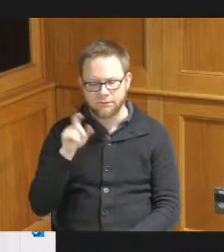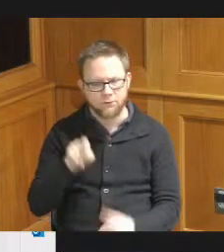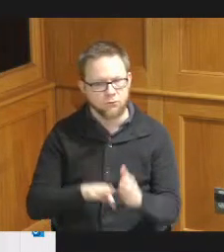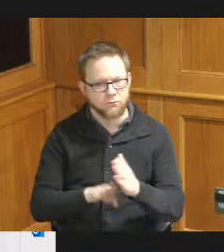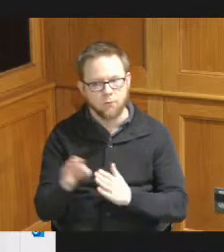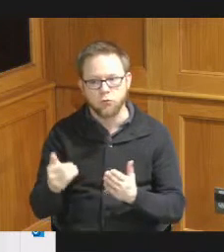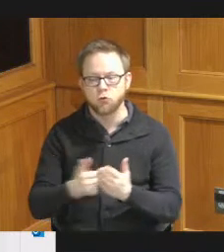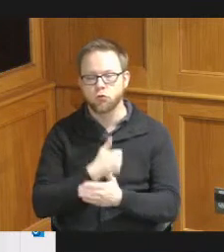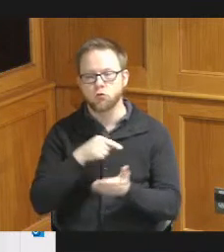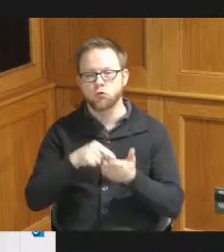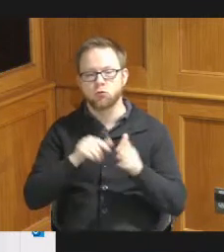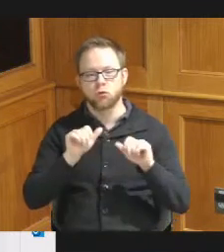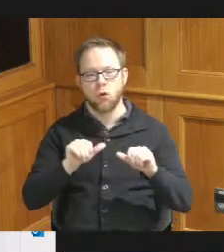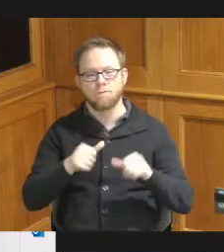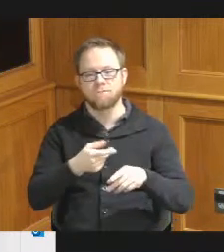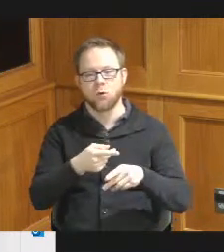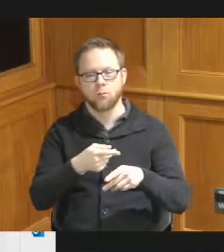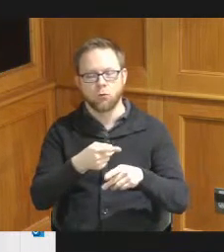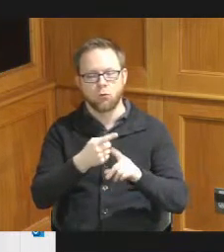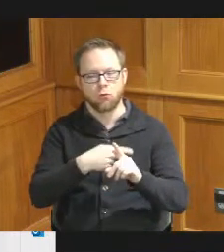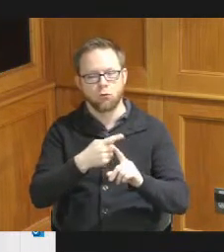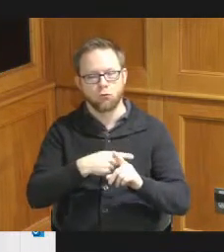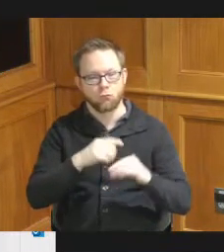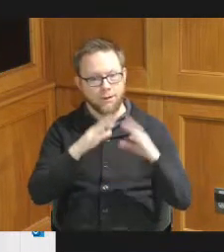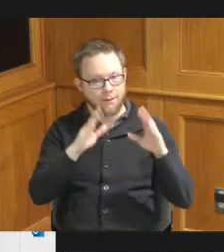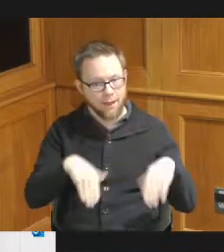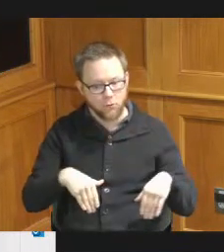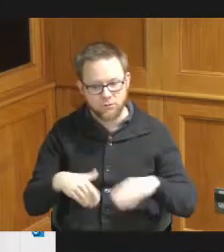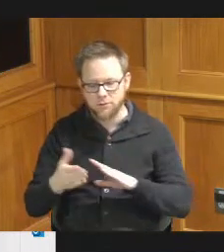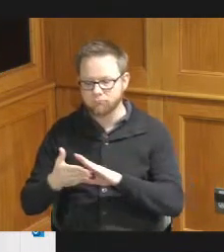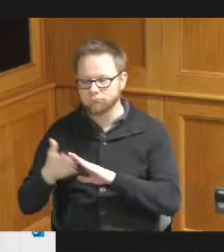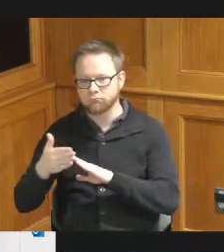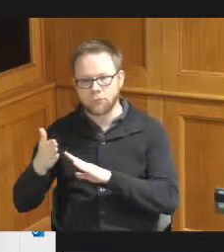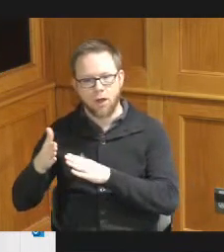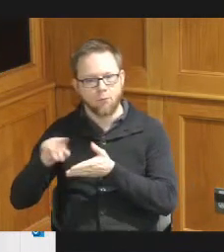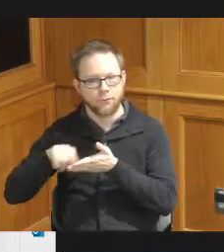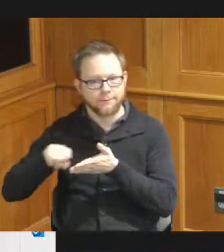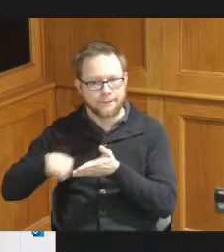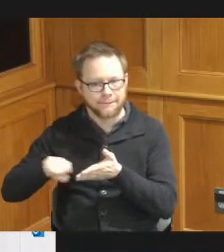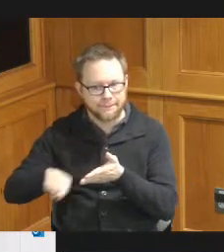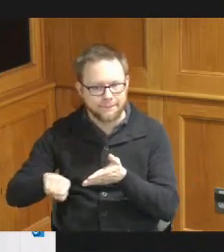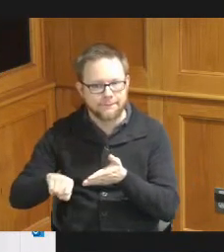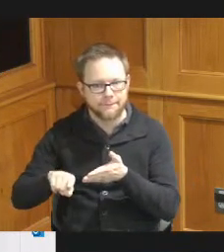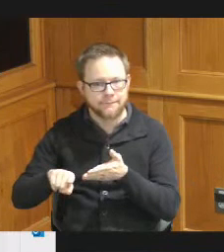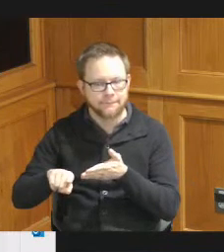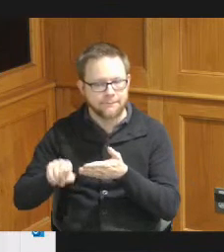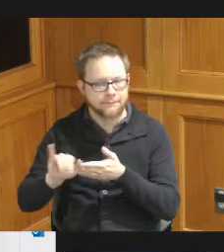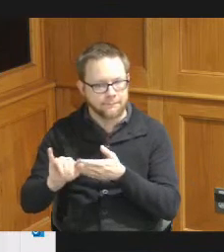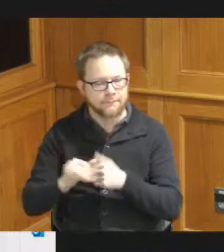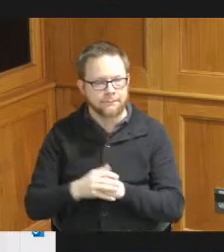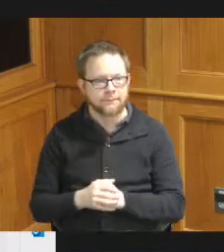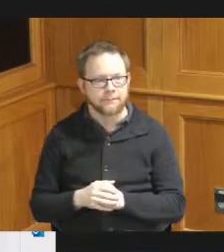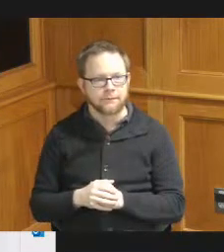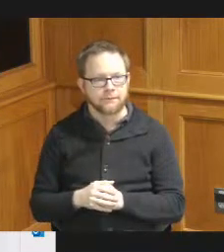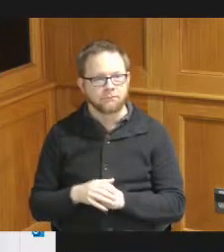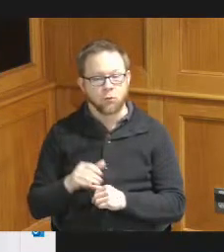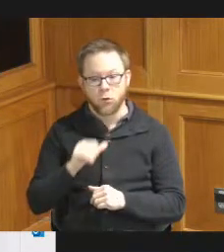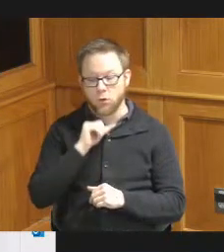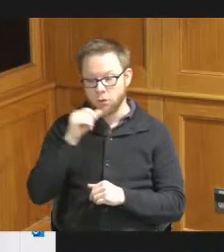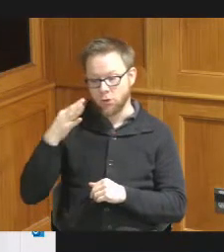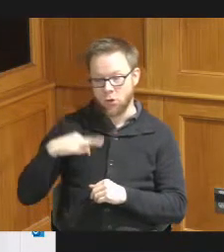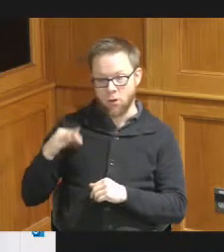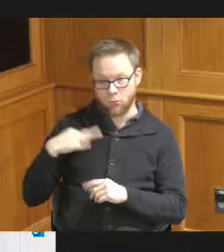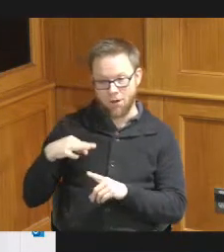rental housing and operating expenses for the nonprofits to serve the qualifying populations